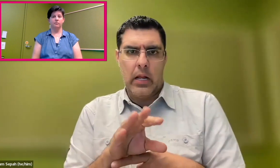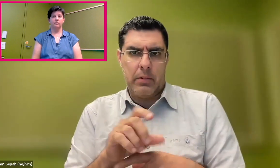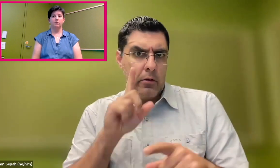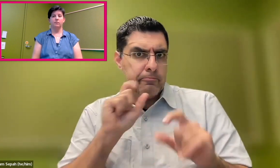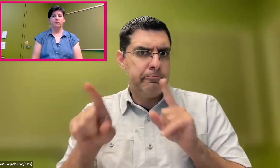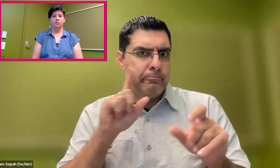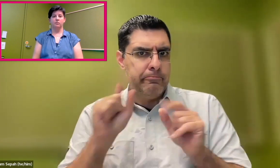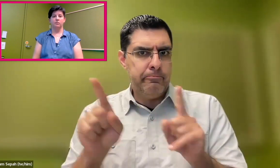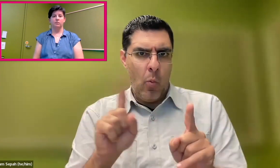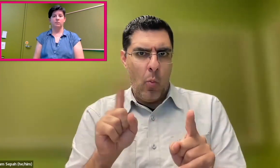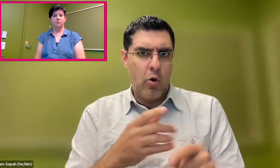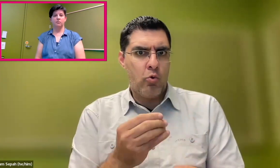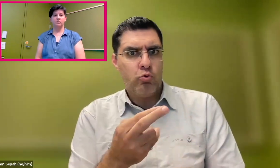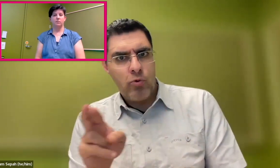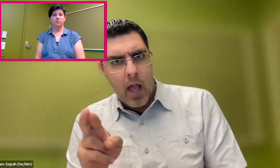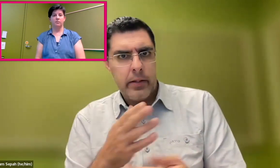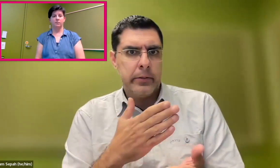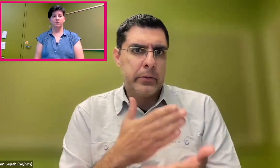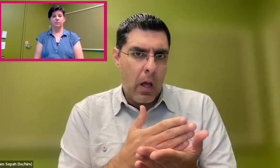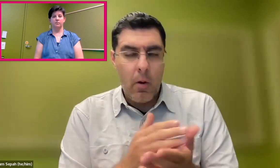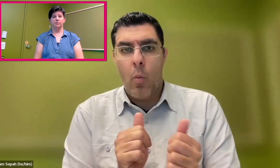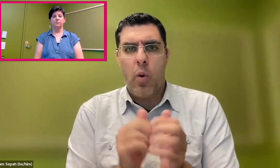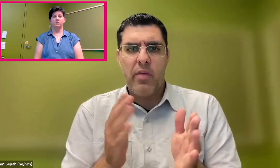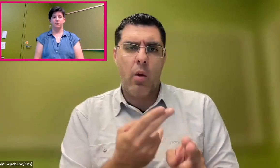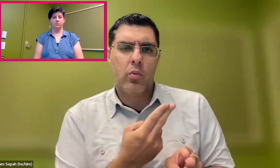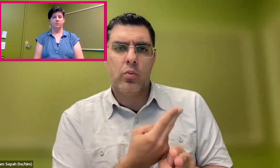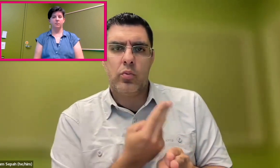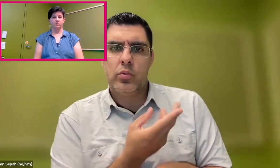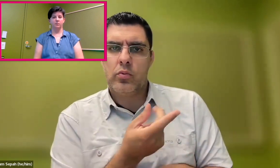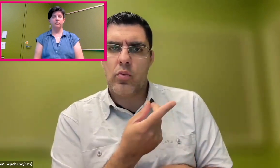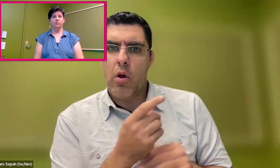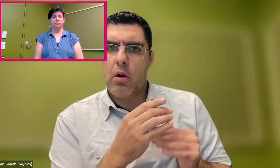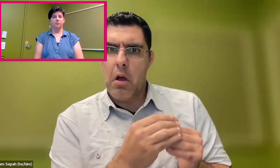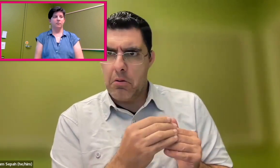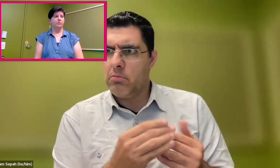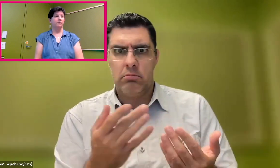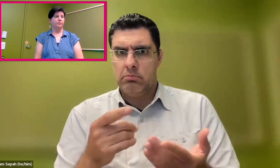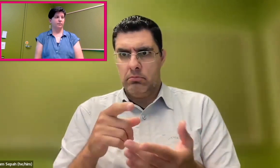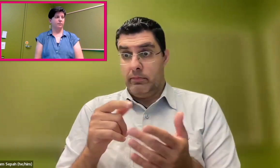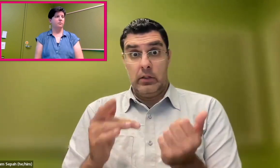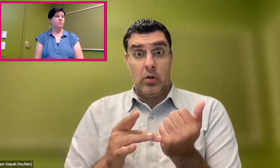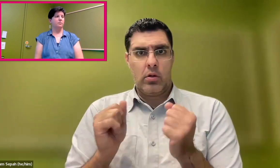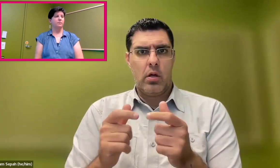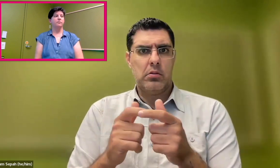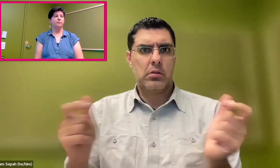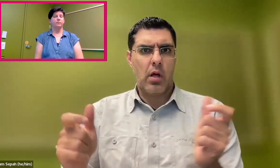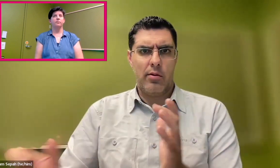and other places independently with this camera system, giving them voice instructions on where to go,